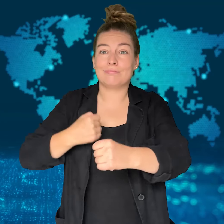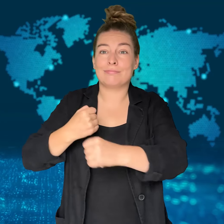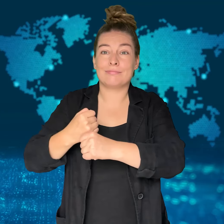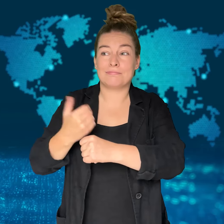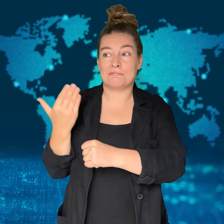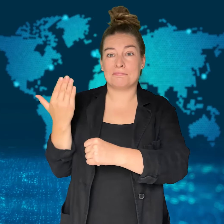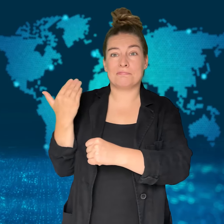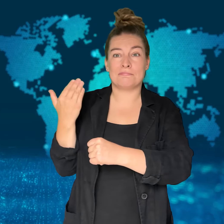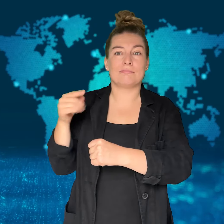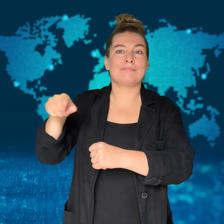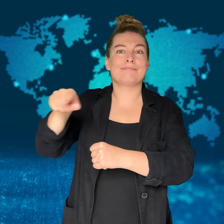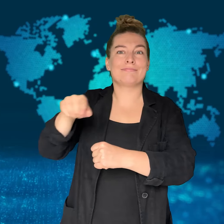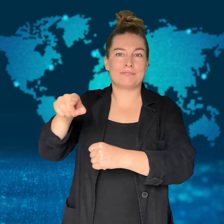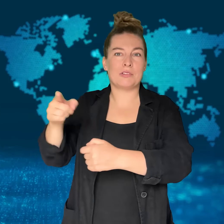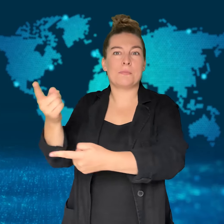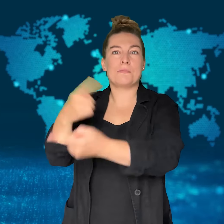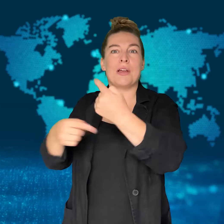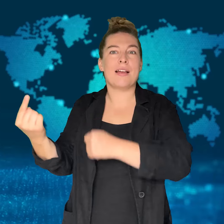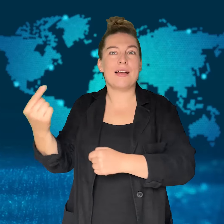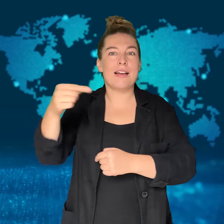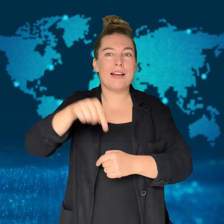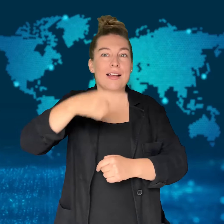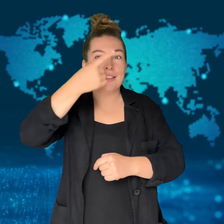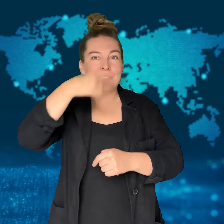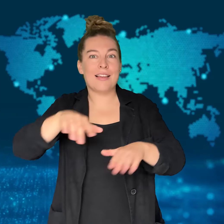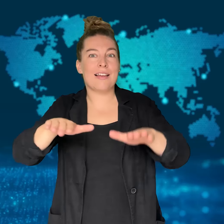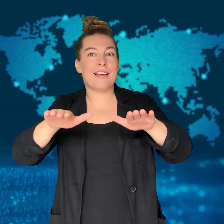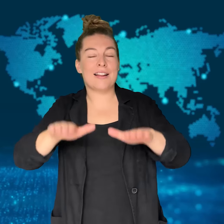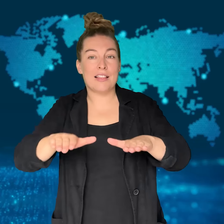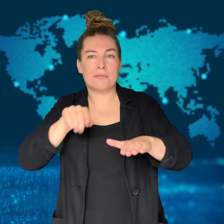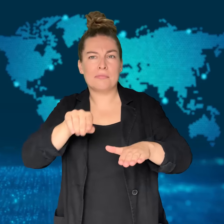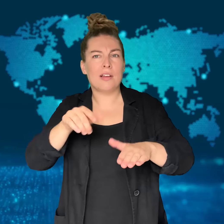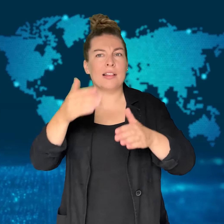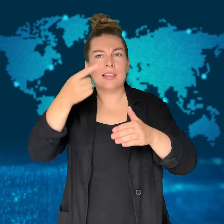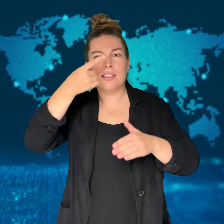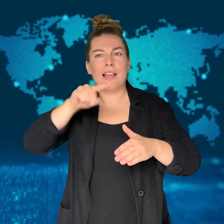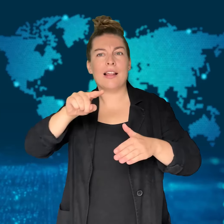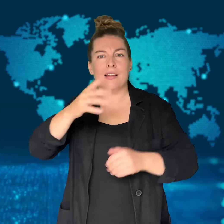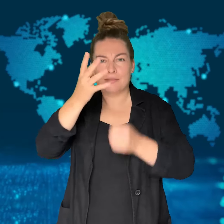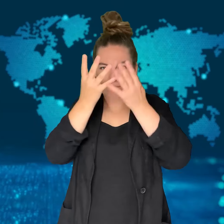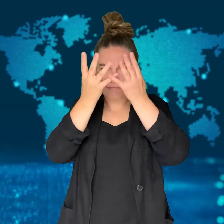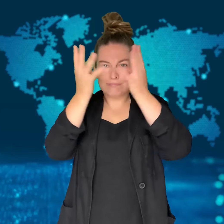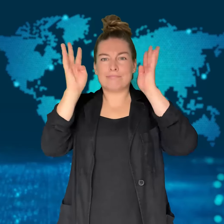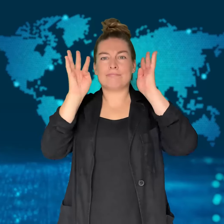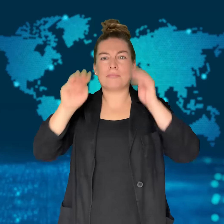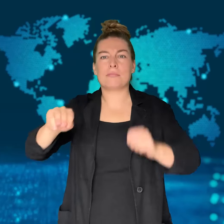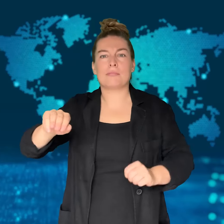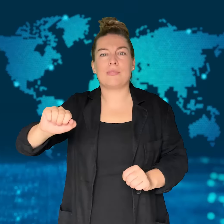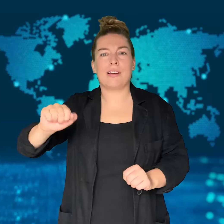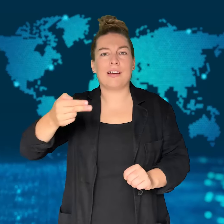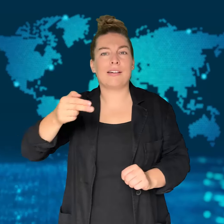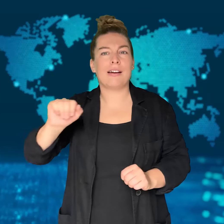and forced into exile following military coups.